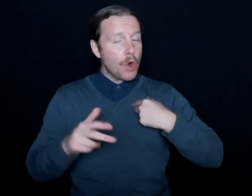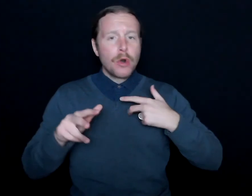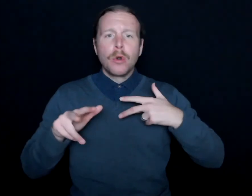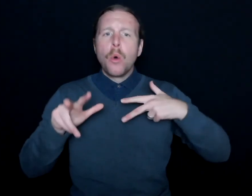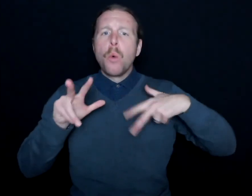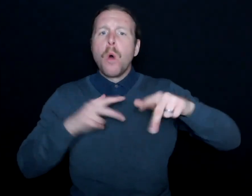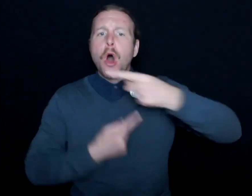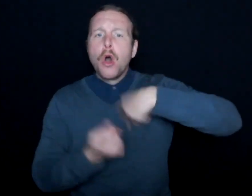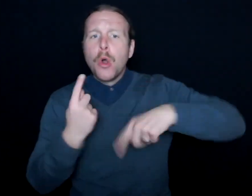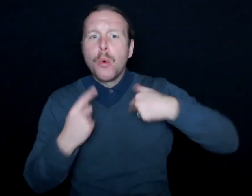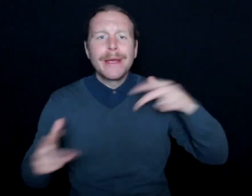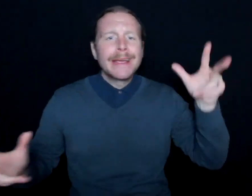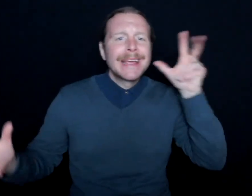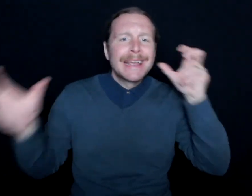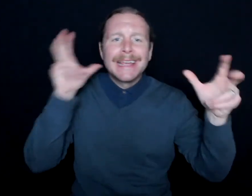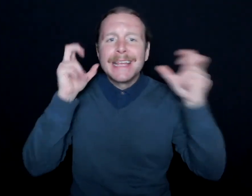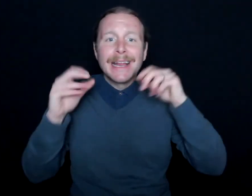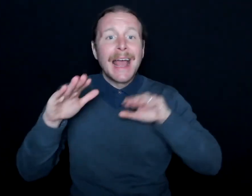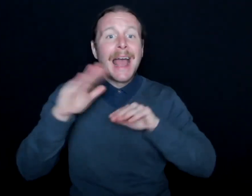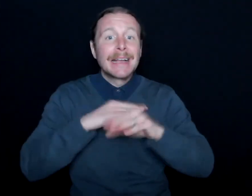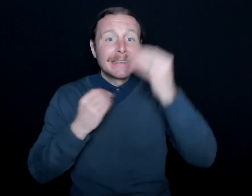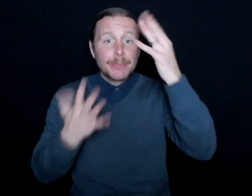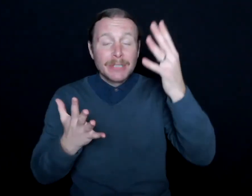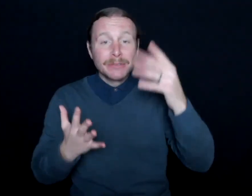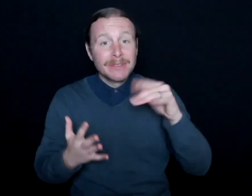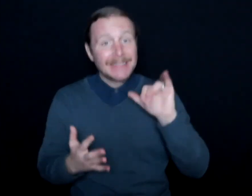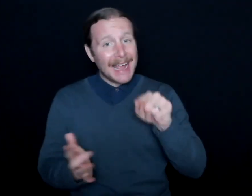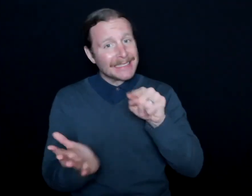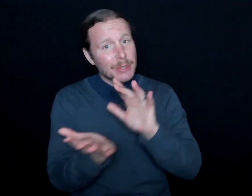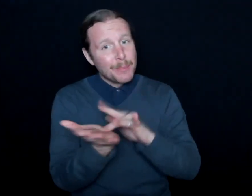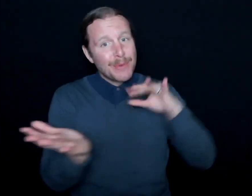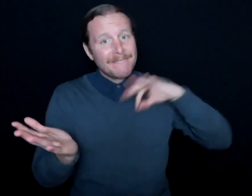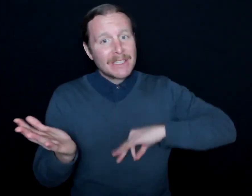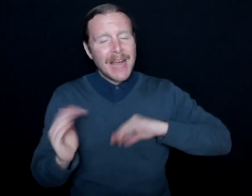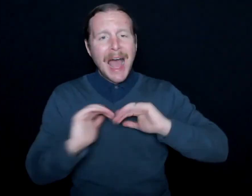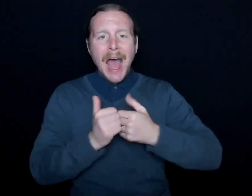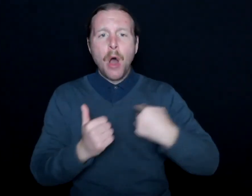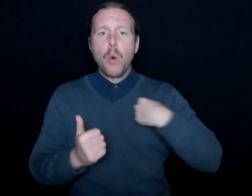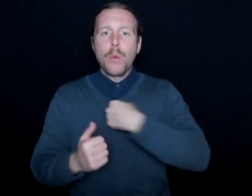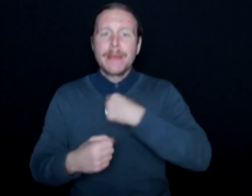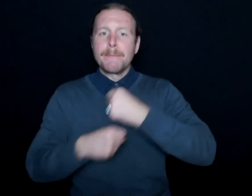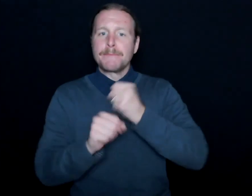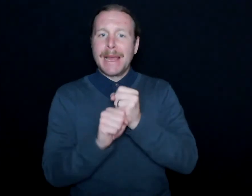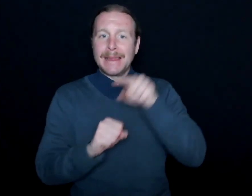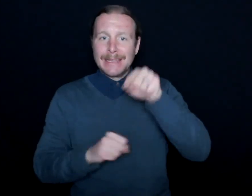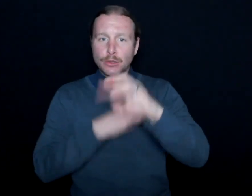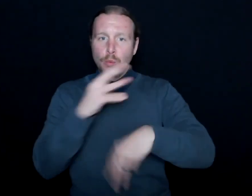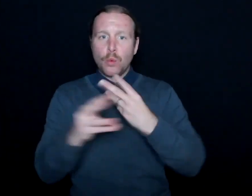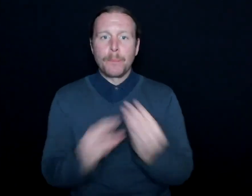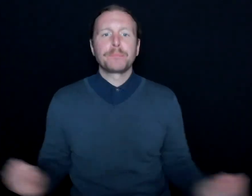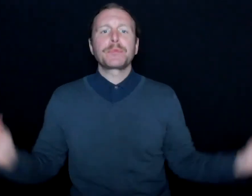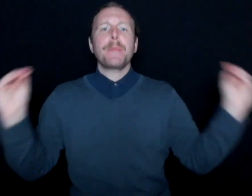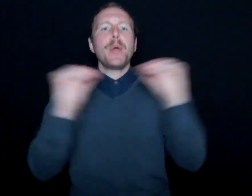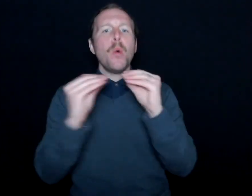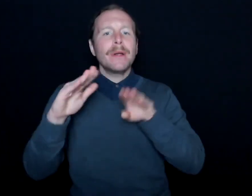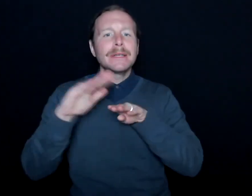and we can hear, and we can access information, it's a privilege. And how can we make this world a more accessible environment